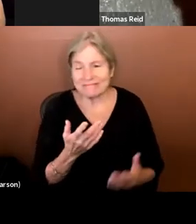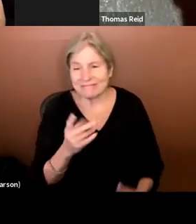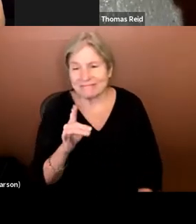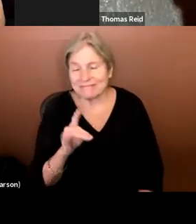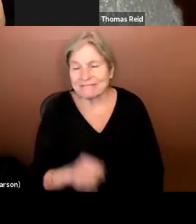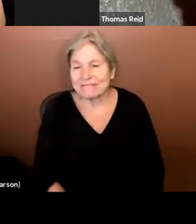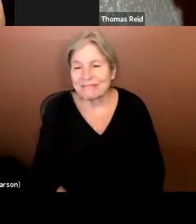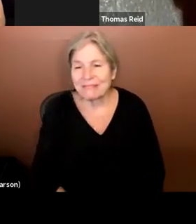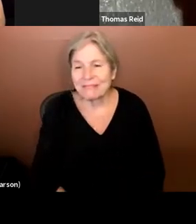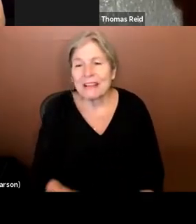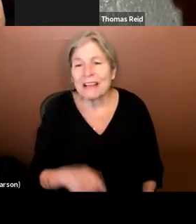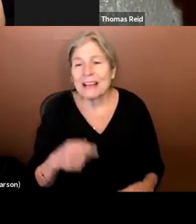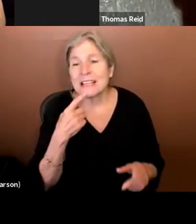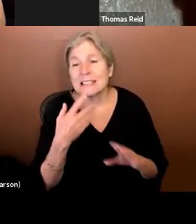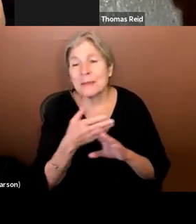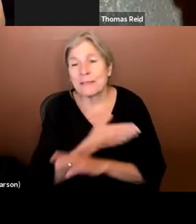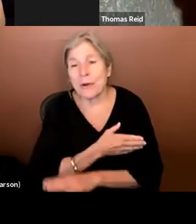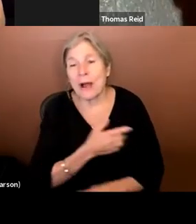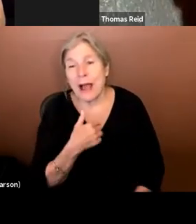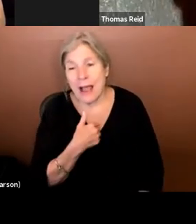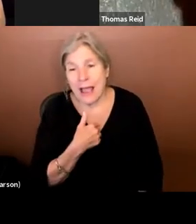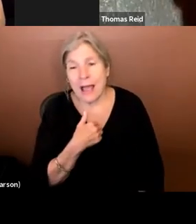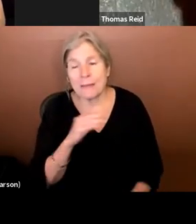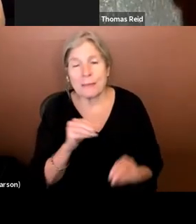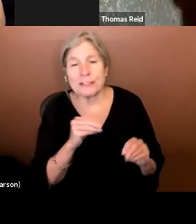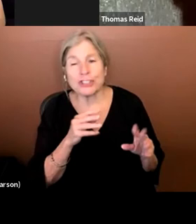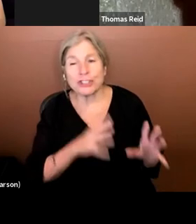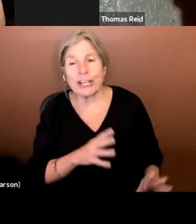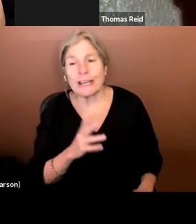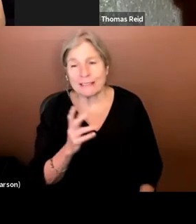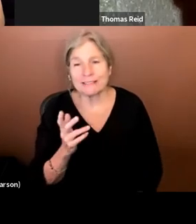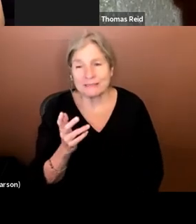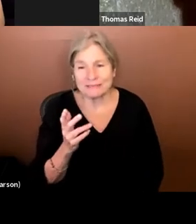As I mentioned earlier. I am a magician . You can check me out at chad Allen